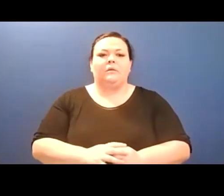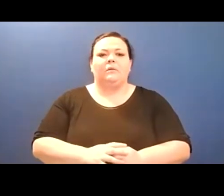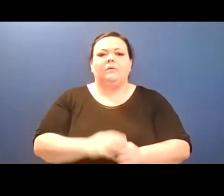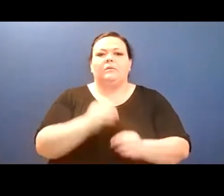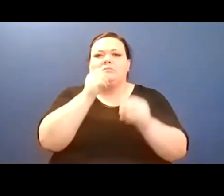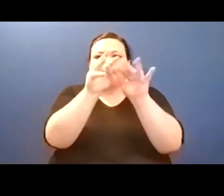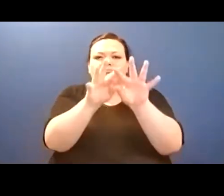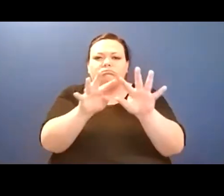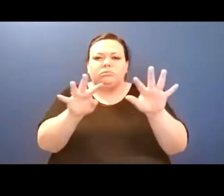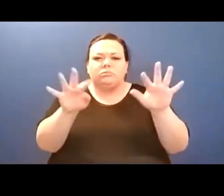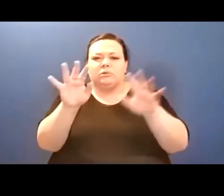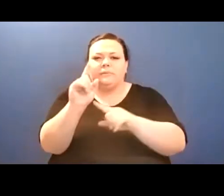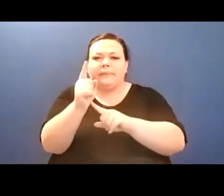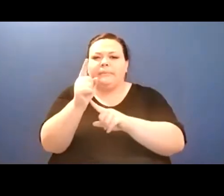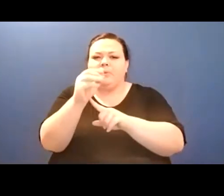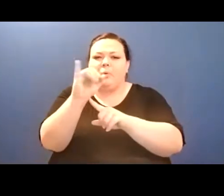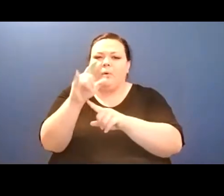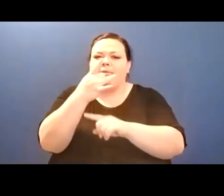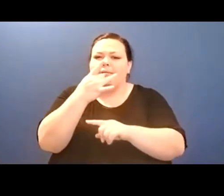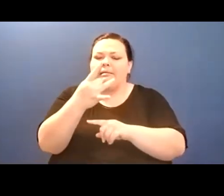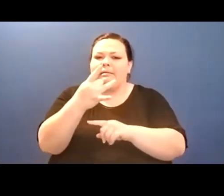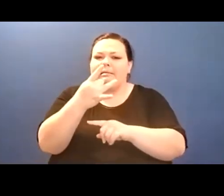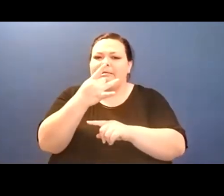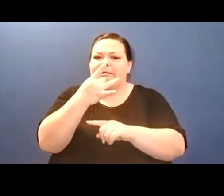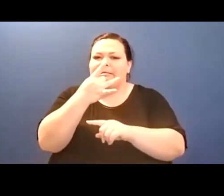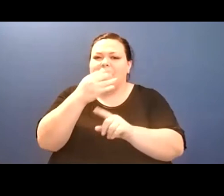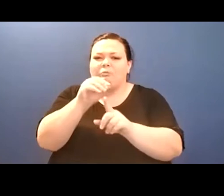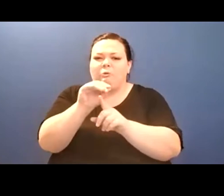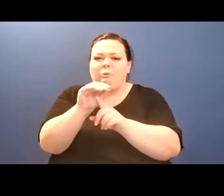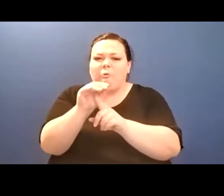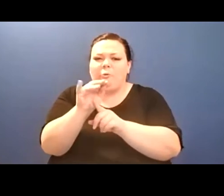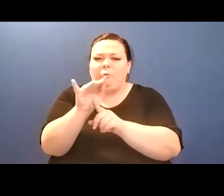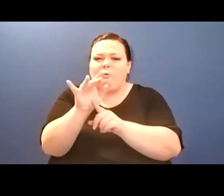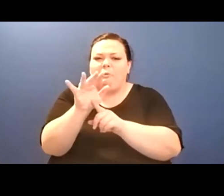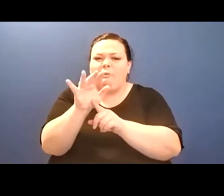might burn for writing / no fear, ash is her making / she is the altar / we are the worshipers